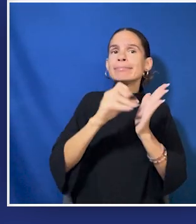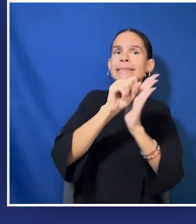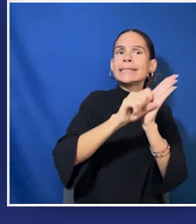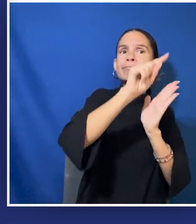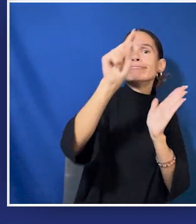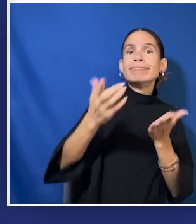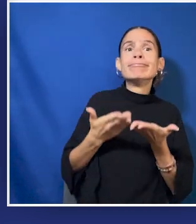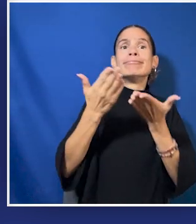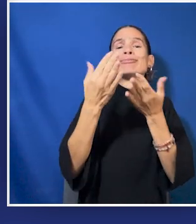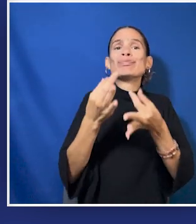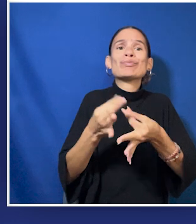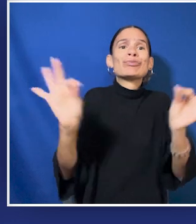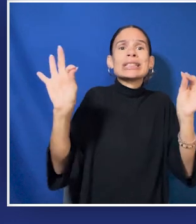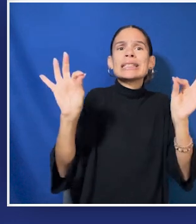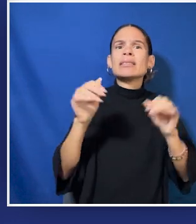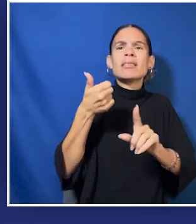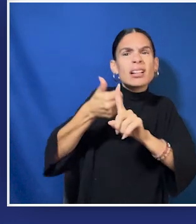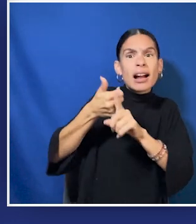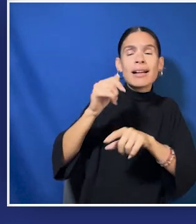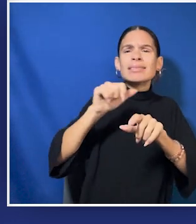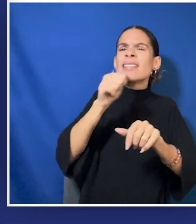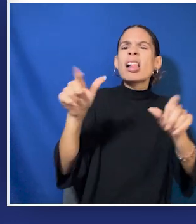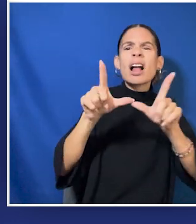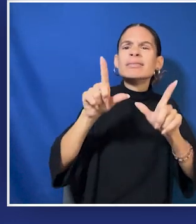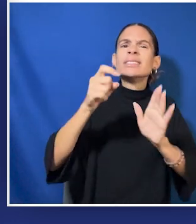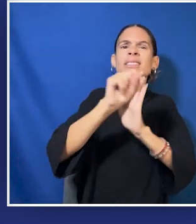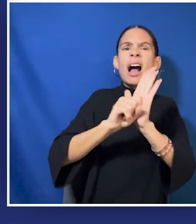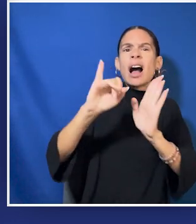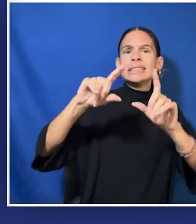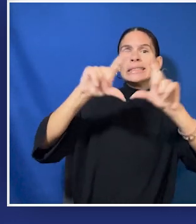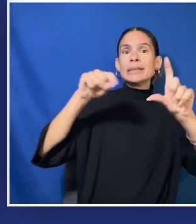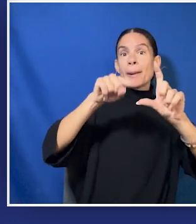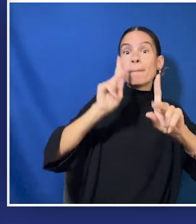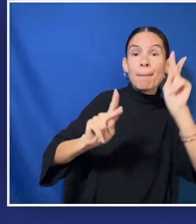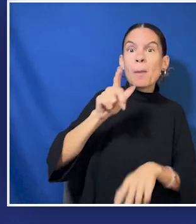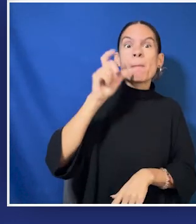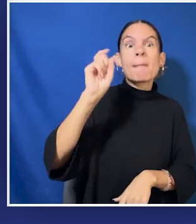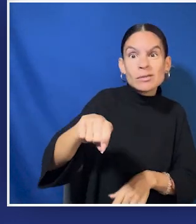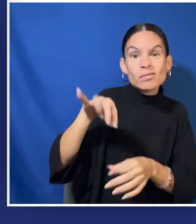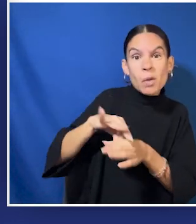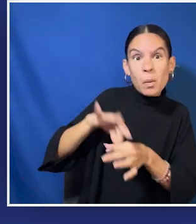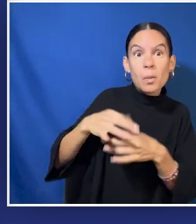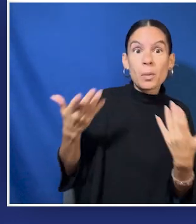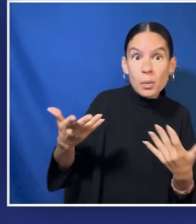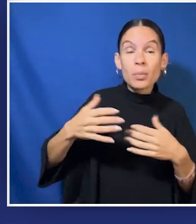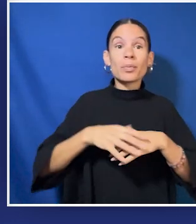some states offer free non-driver ID cards, especially for people that need them to vote.